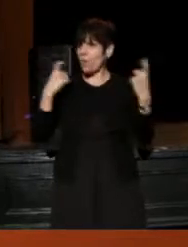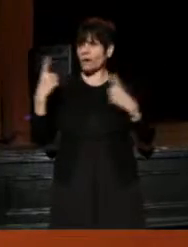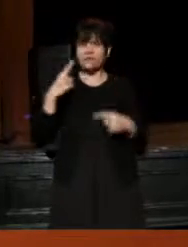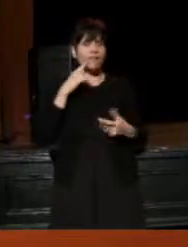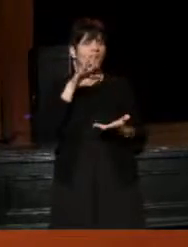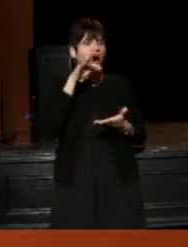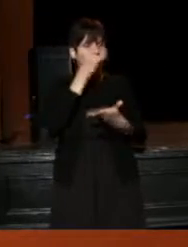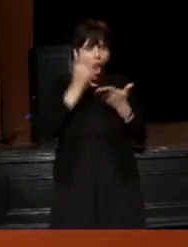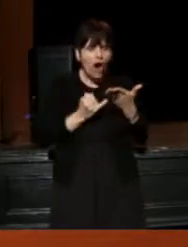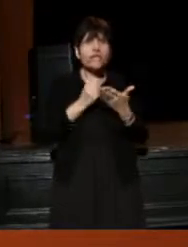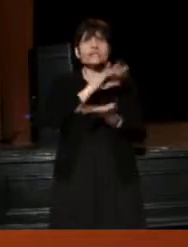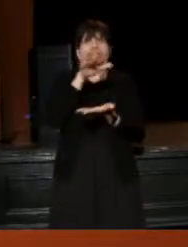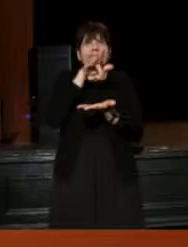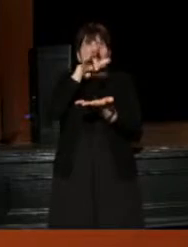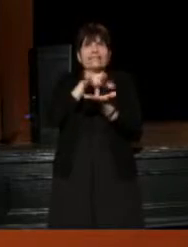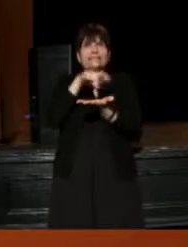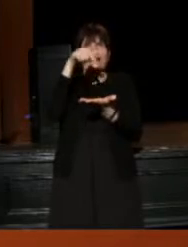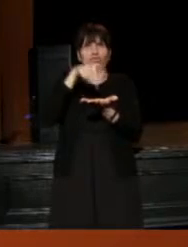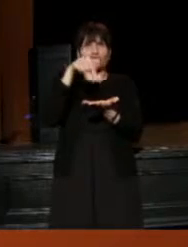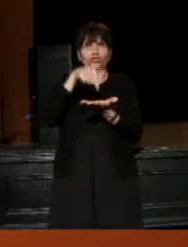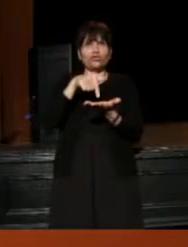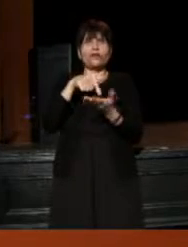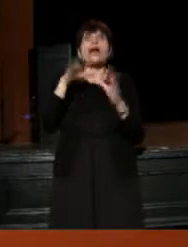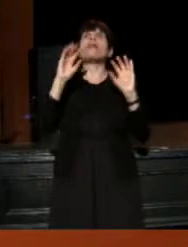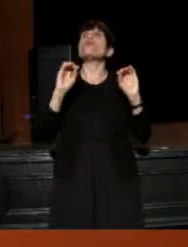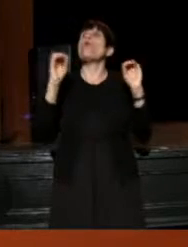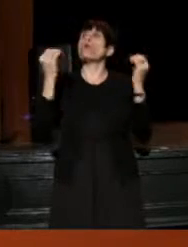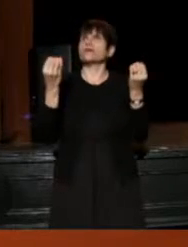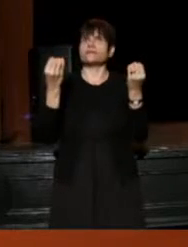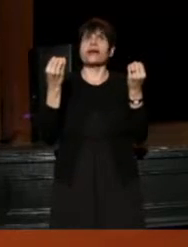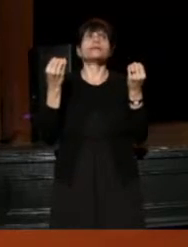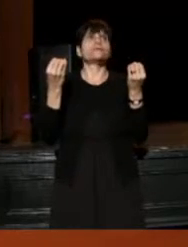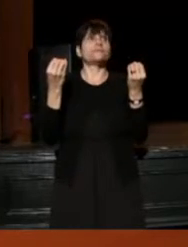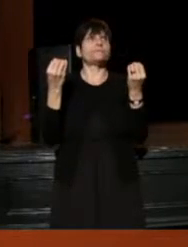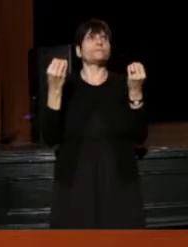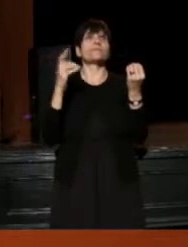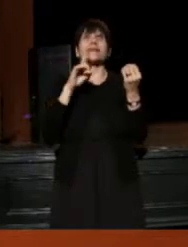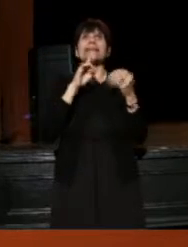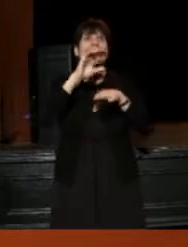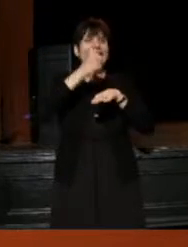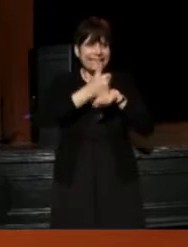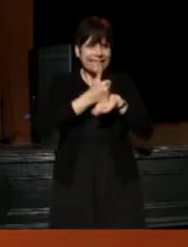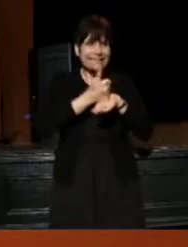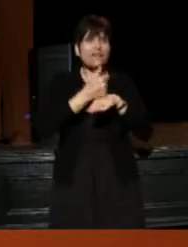and that the organizations innexistent for those artists.